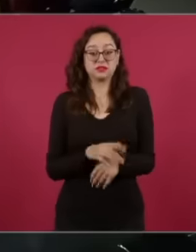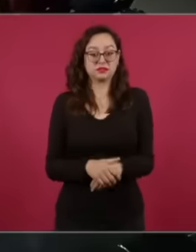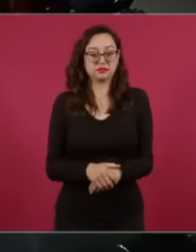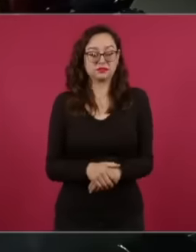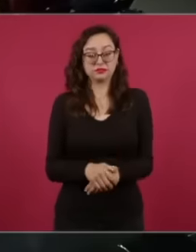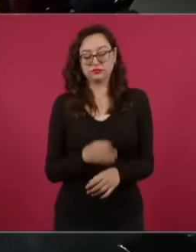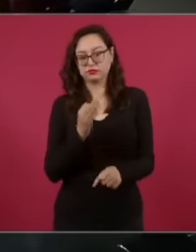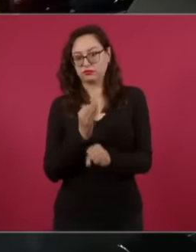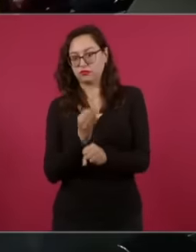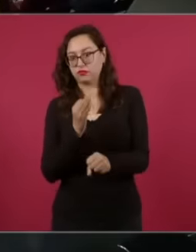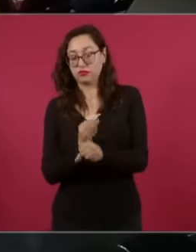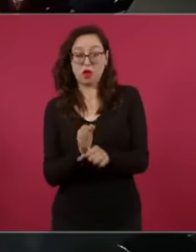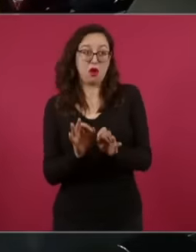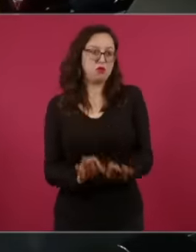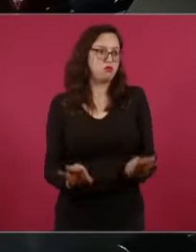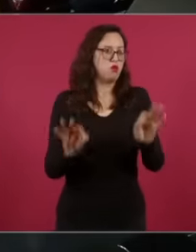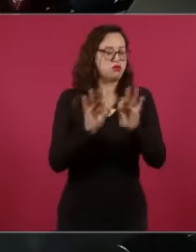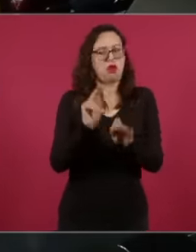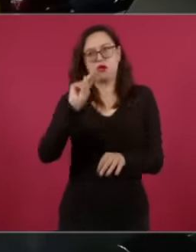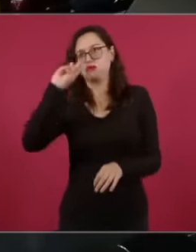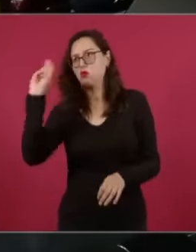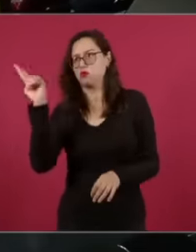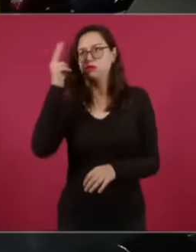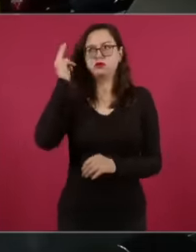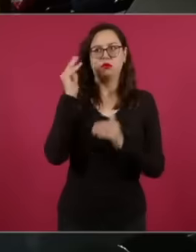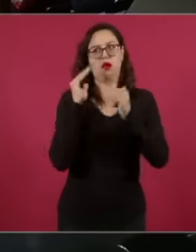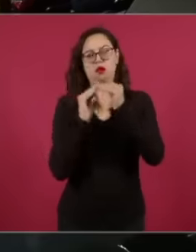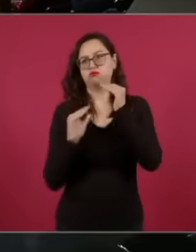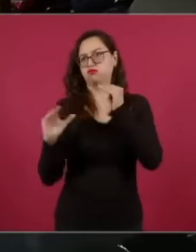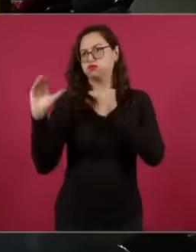knowledge.